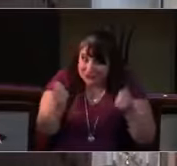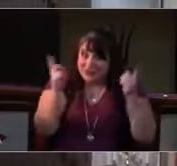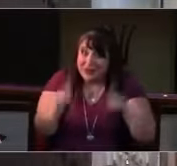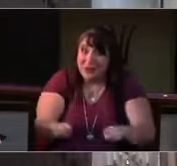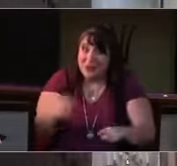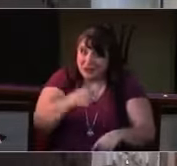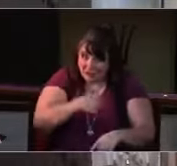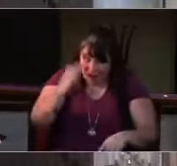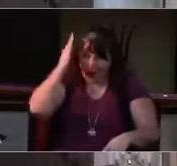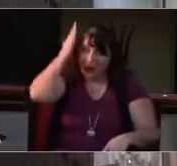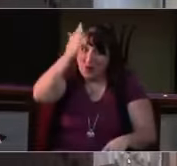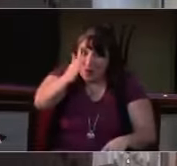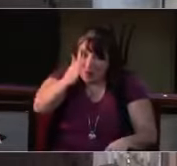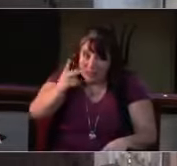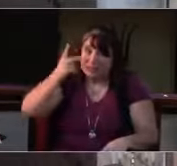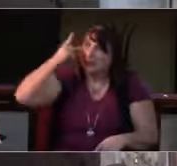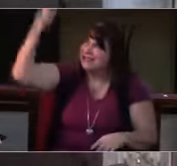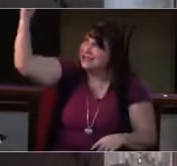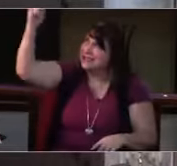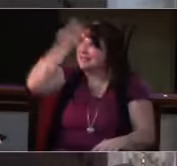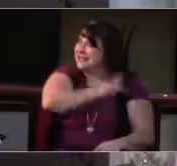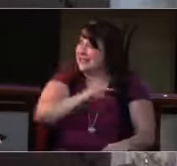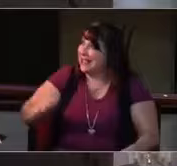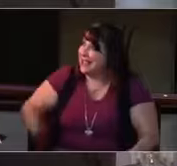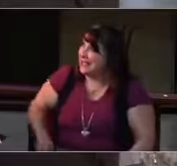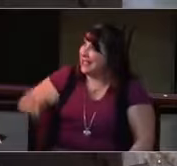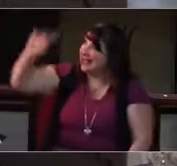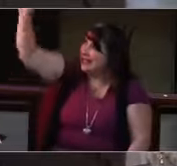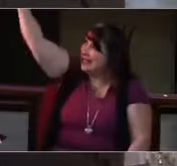and fill you with courage. Amen